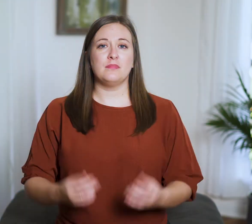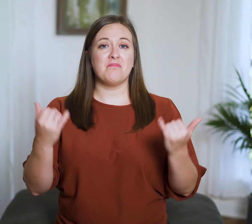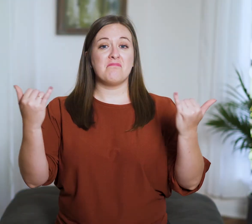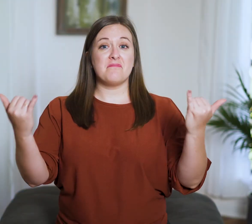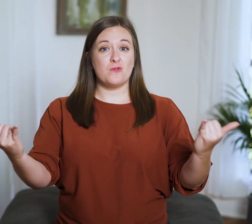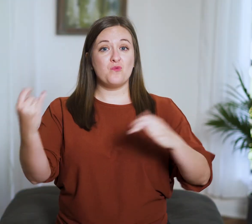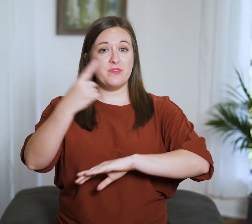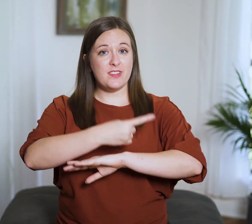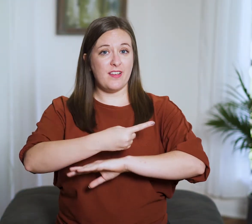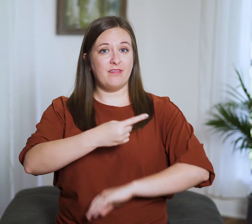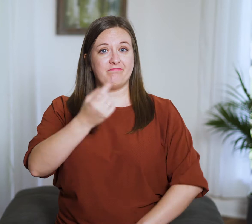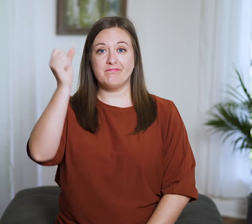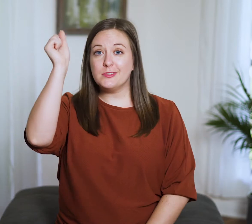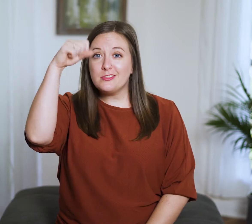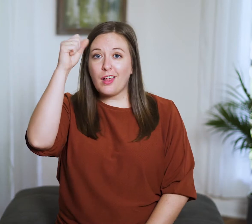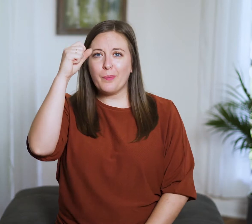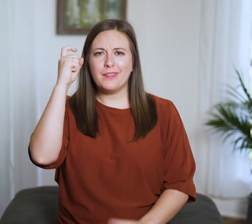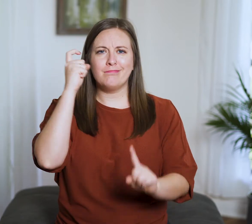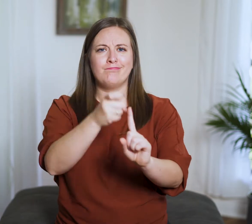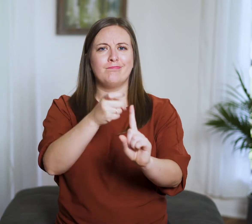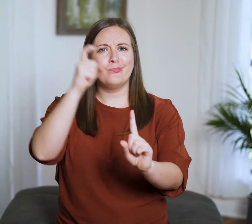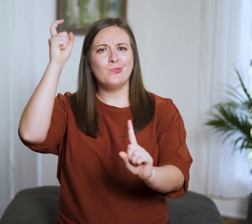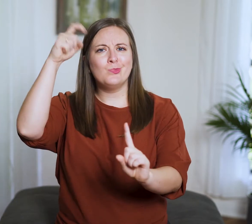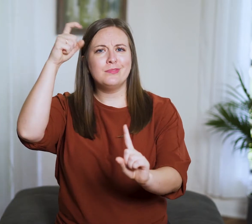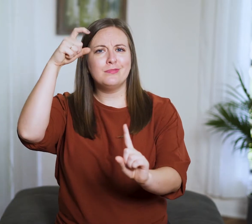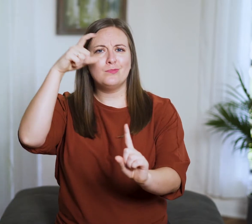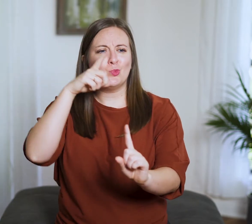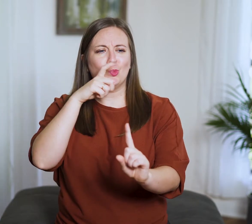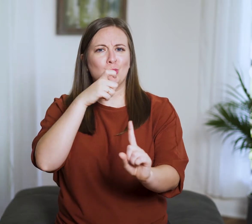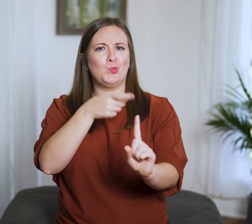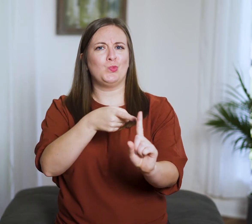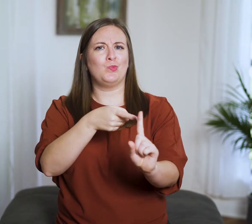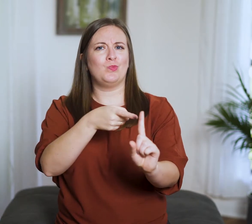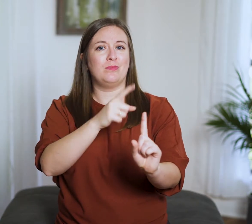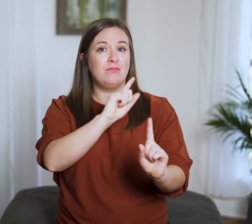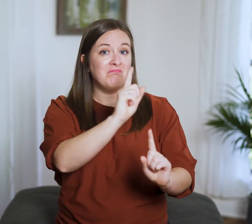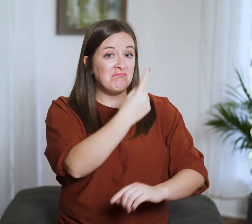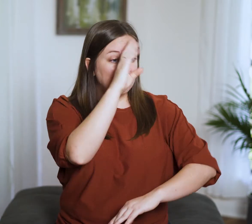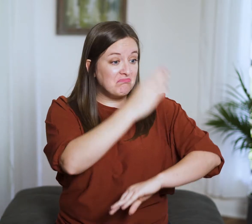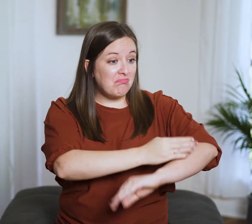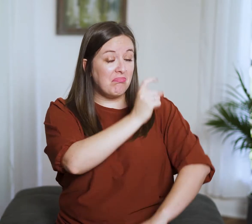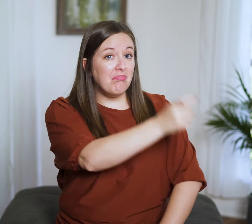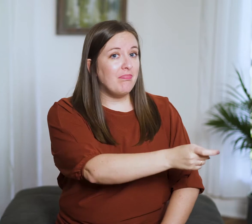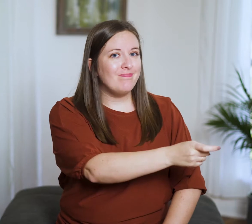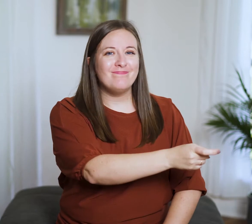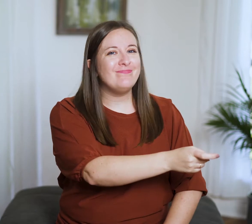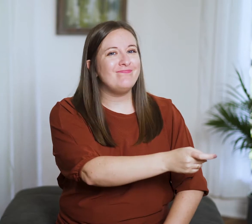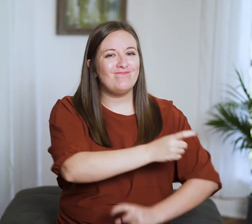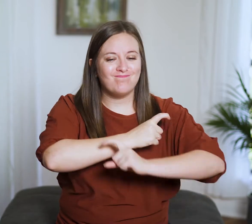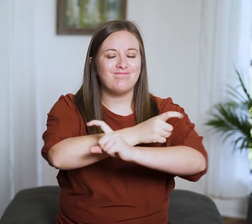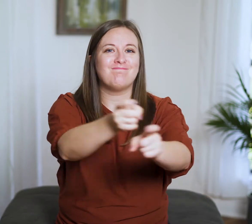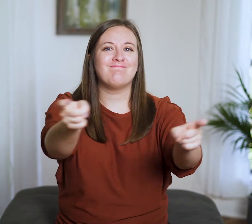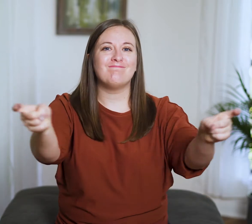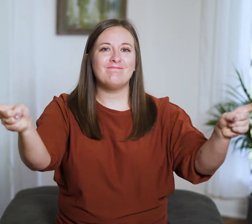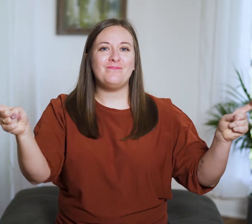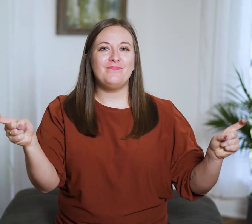Today Solomon gives wisdom for everyone, not just his son.